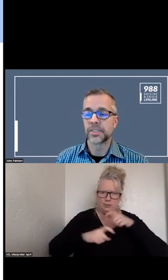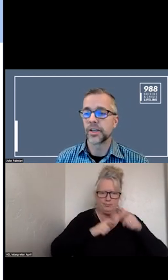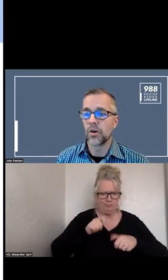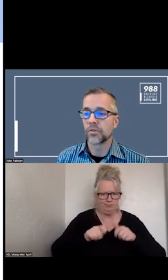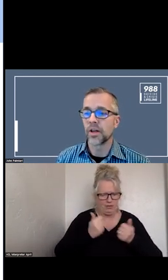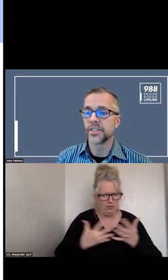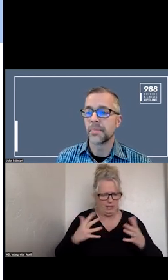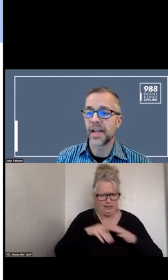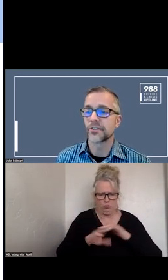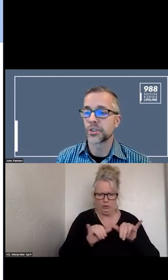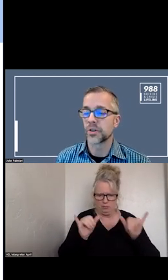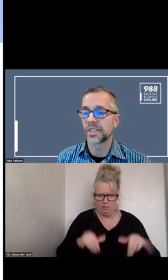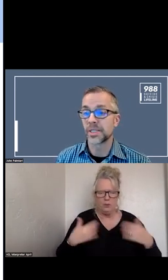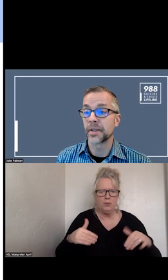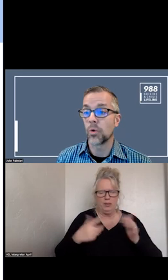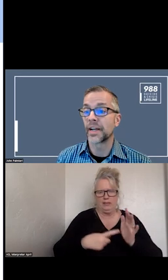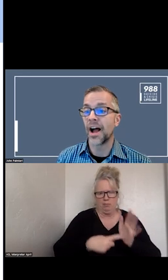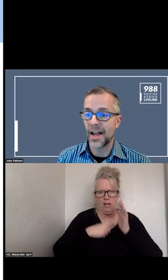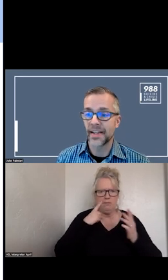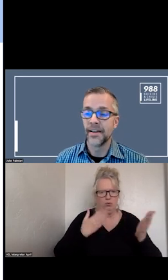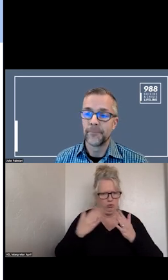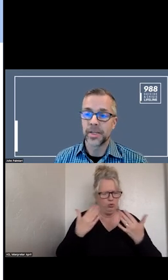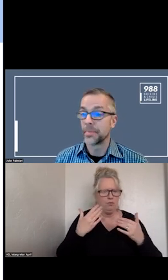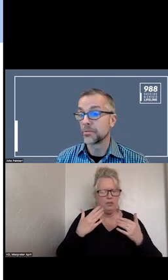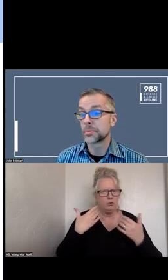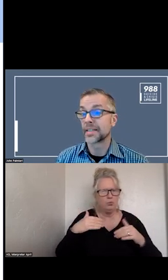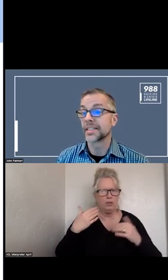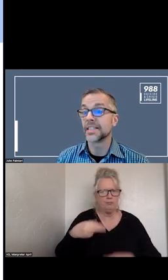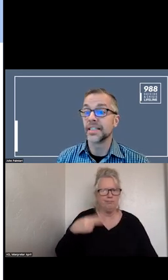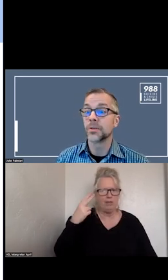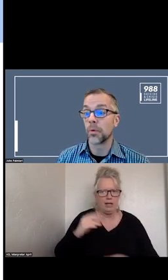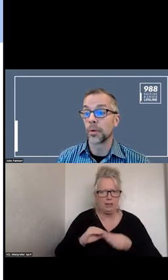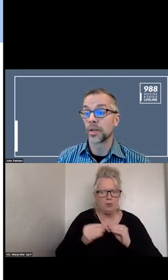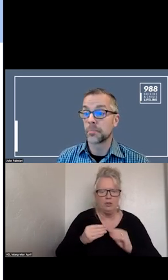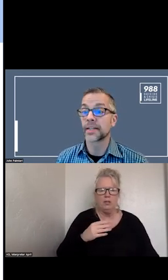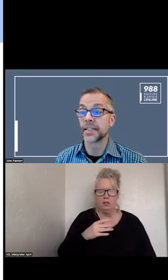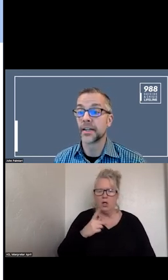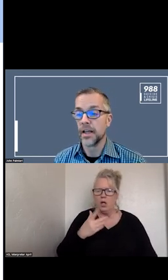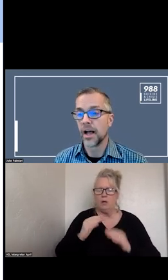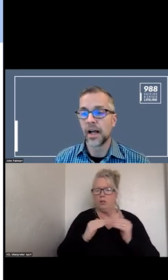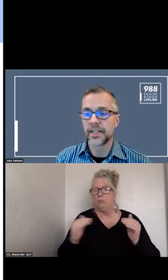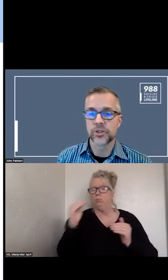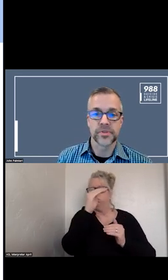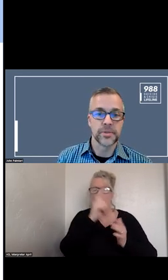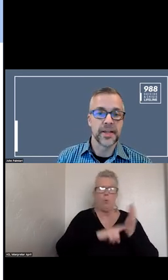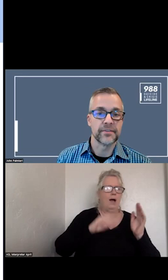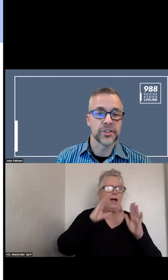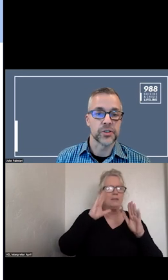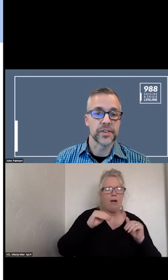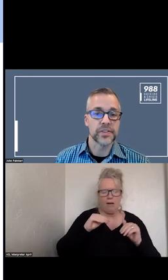I WOULD SAY THE DEMAND FOR SERVICE IS HIGH AND SUCCEEDED WHAT WE ARE EXPECTING FROM TERMS OF THE DEMAND FOR THE SERVICE.